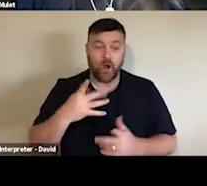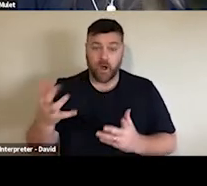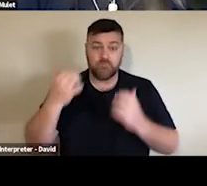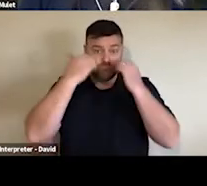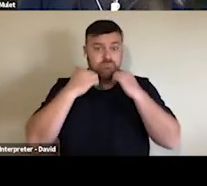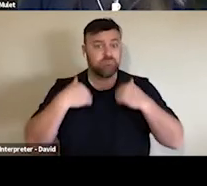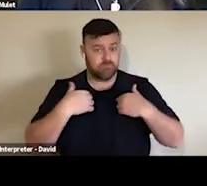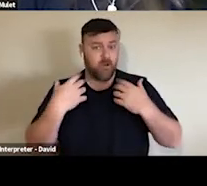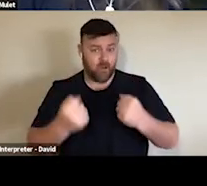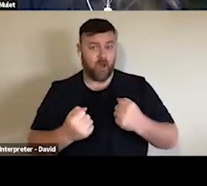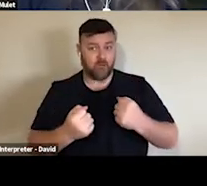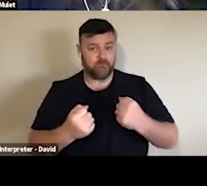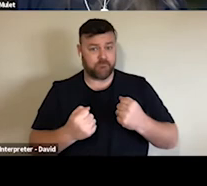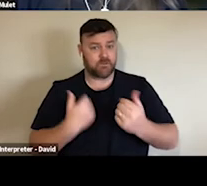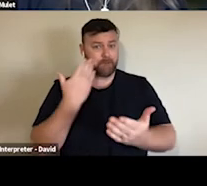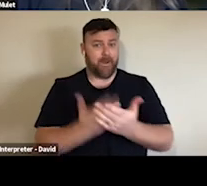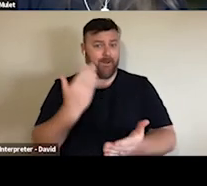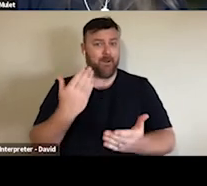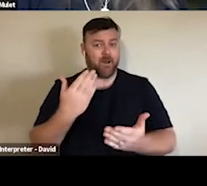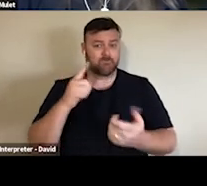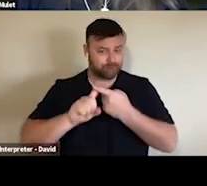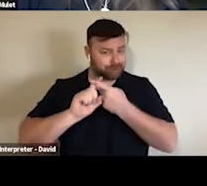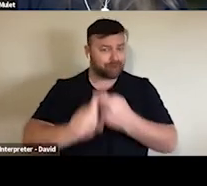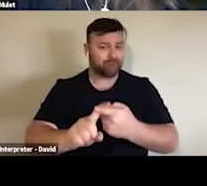together and so everyone started working in the digital space.